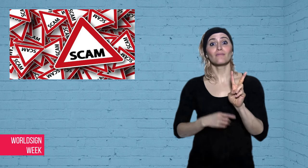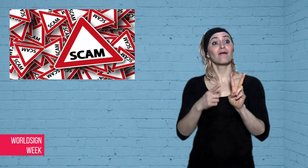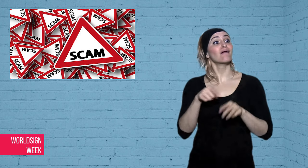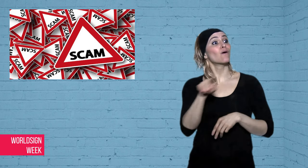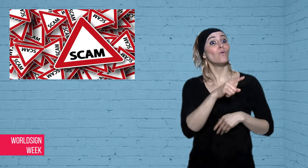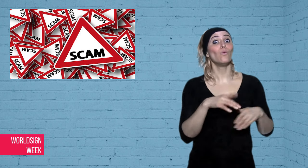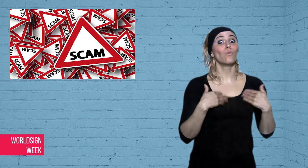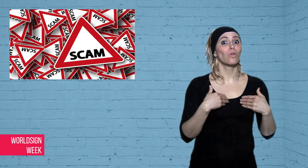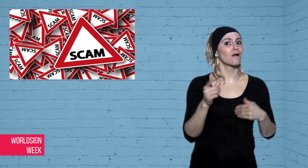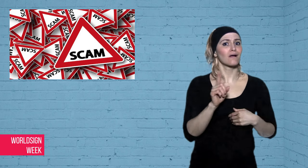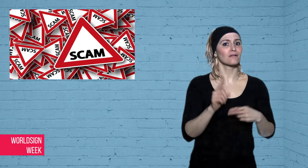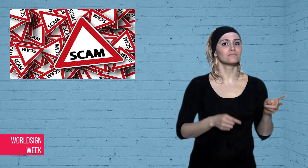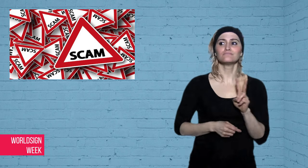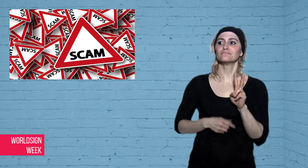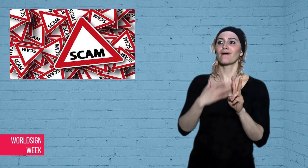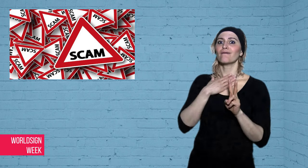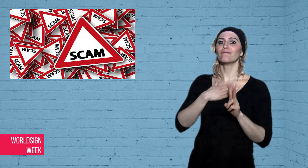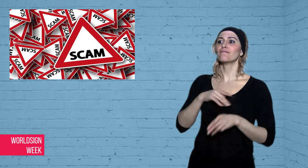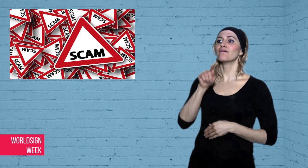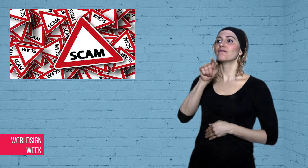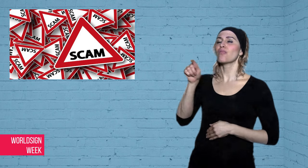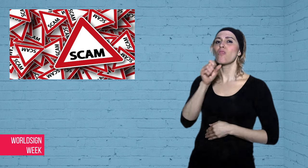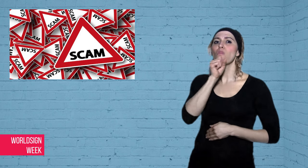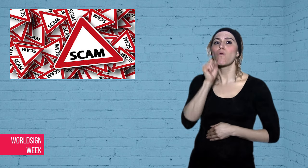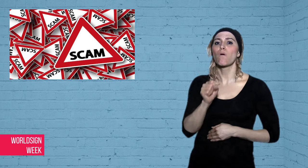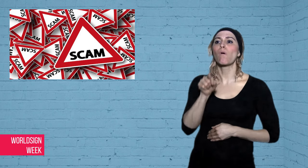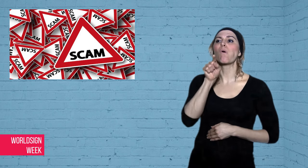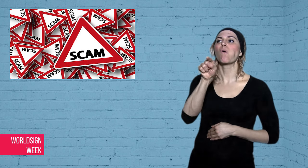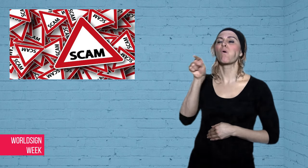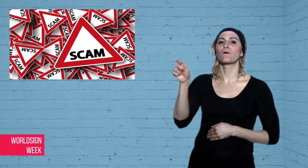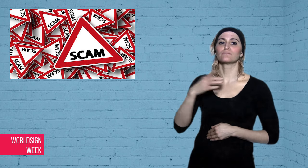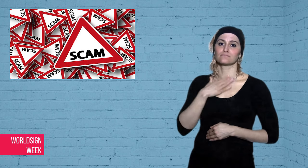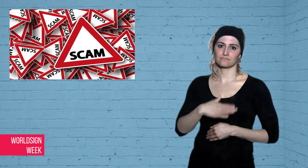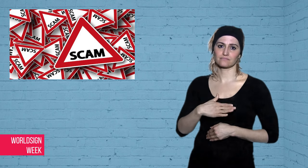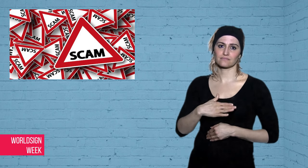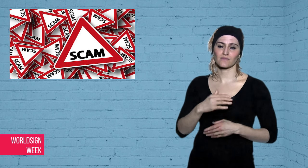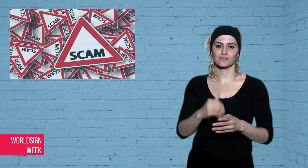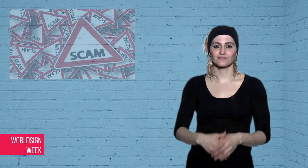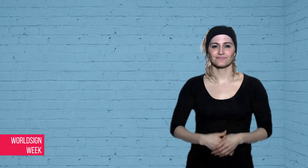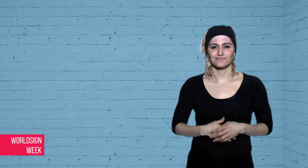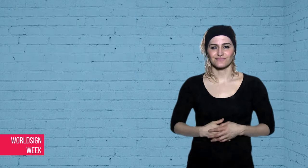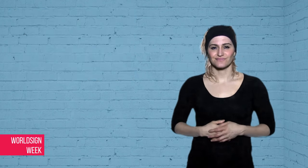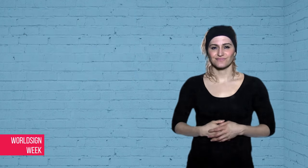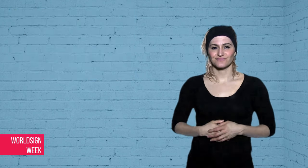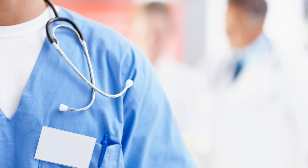couple had been targeting elderly people.